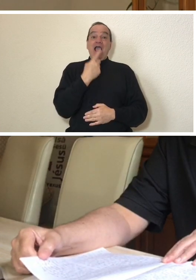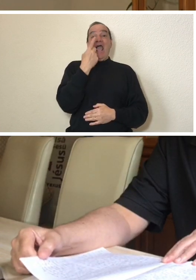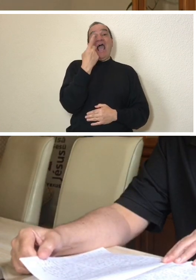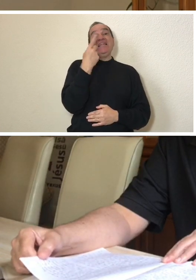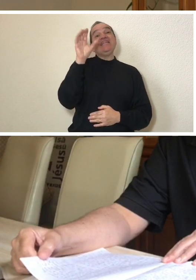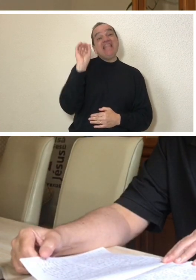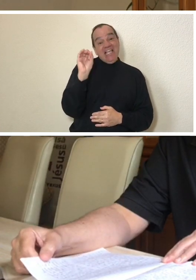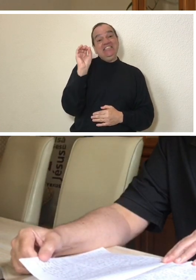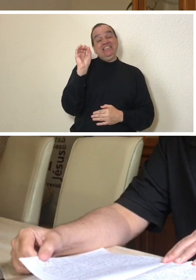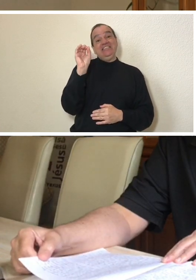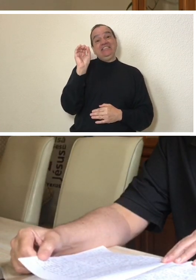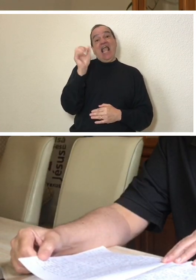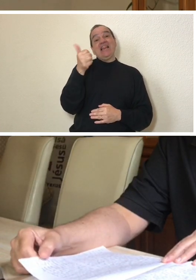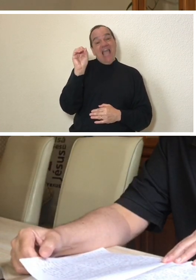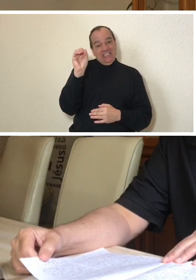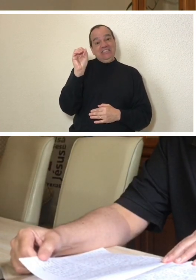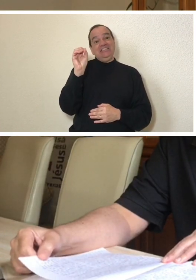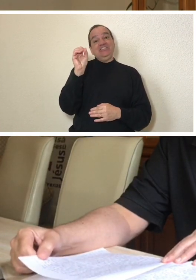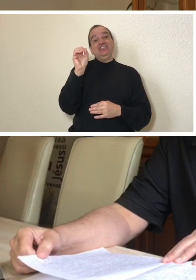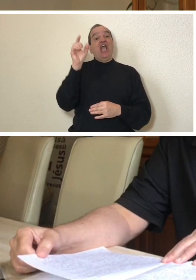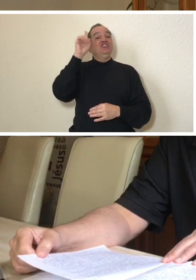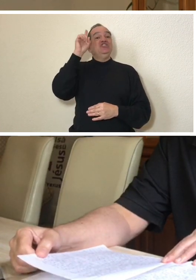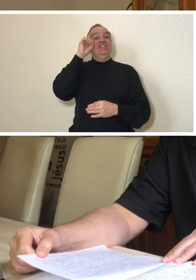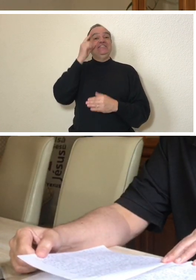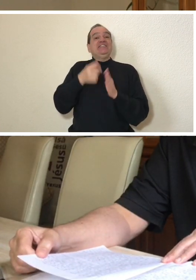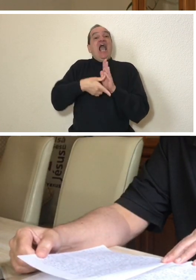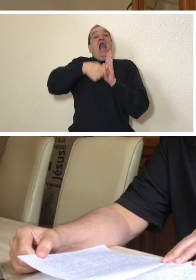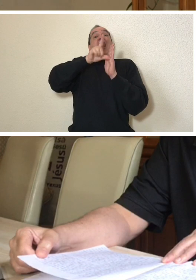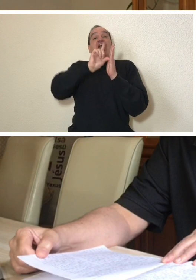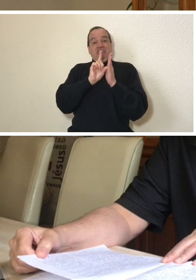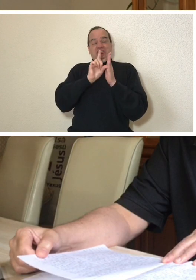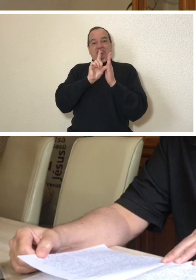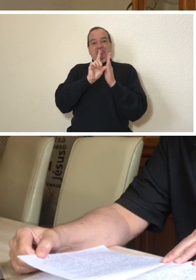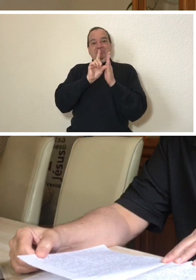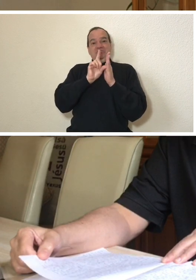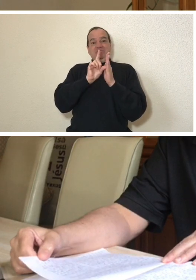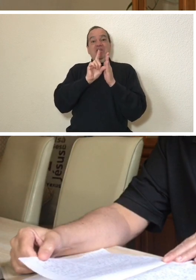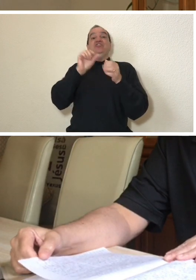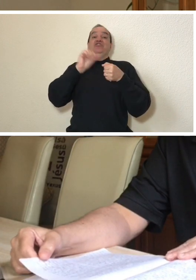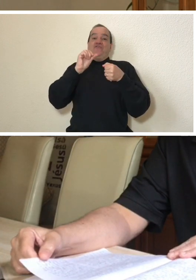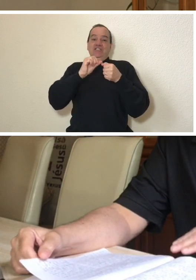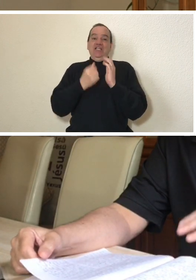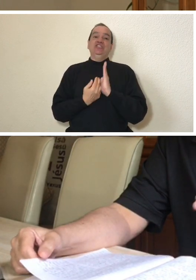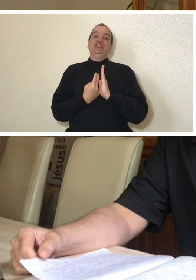ten days before the surgery to remove the tumors from my head.And this